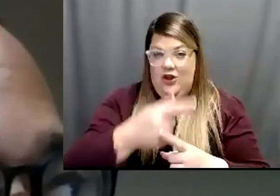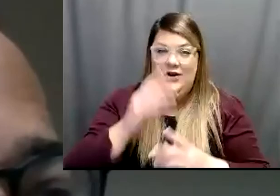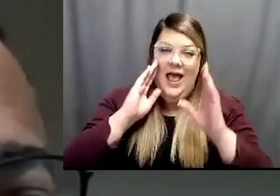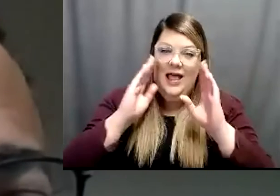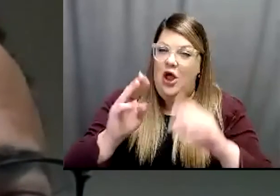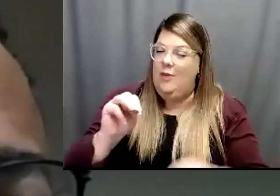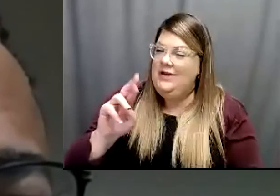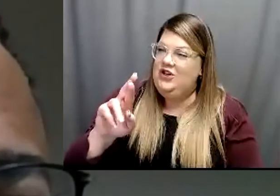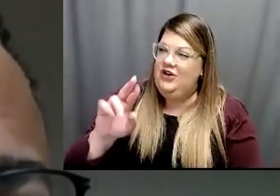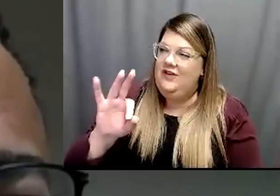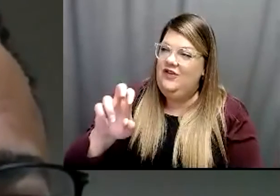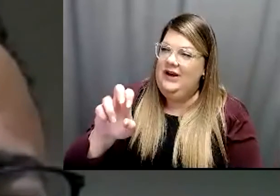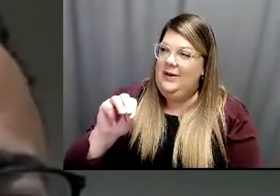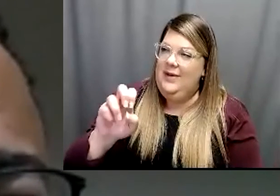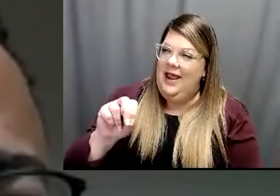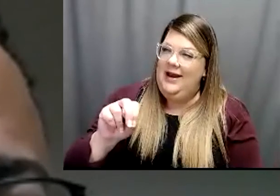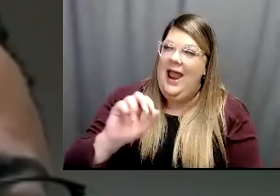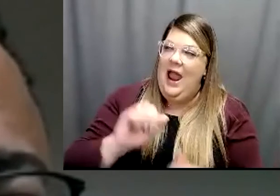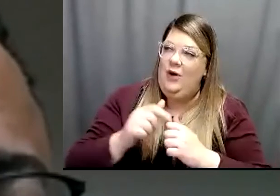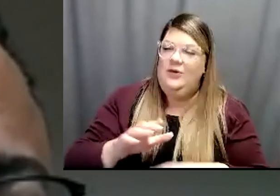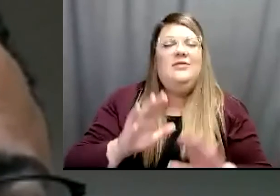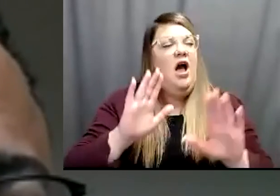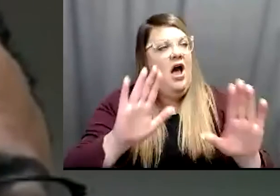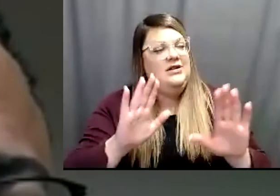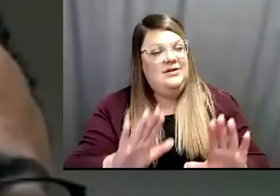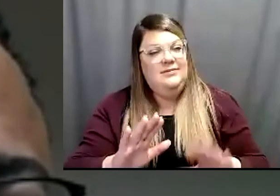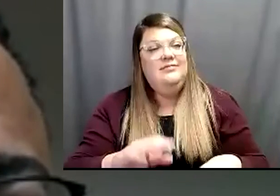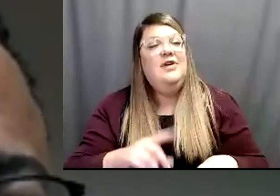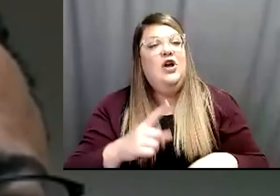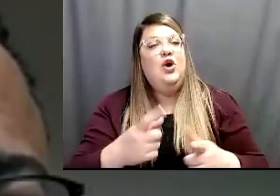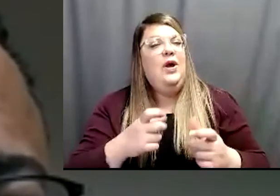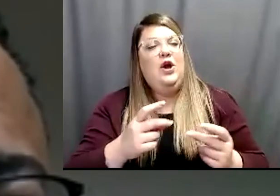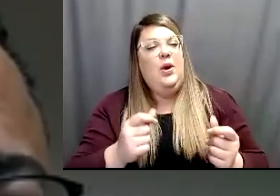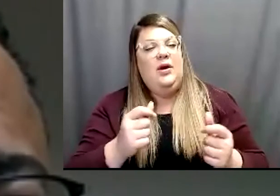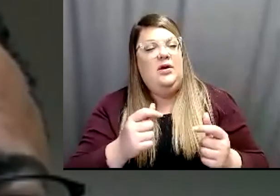Doing awesome! I have a quick question I get calls from people that are